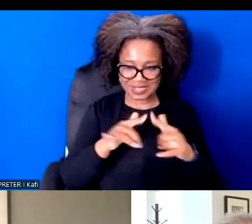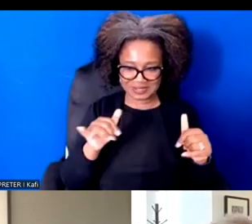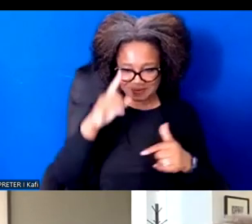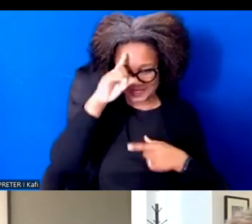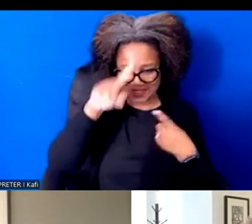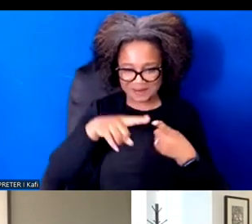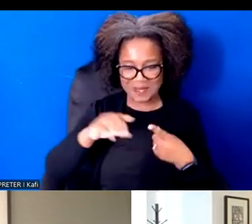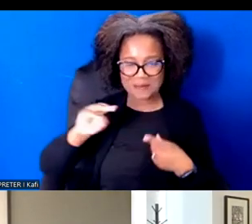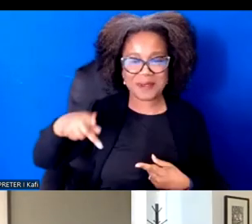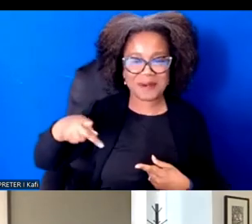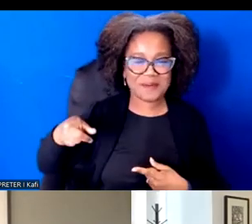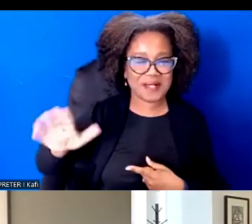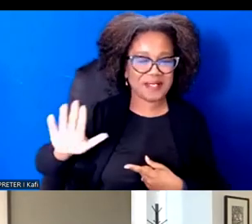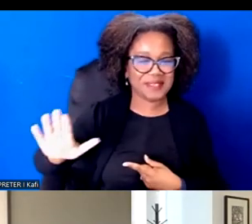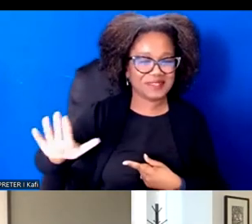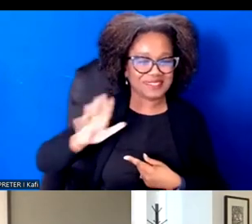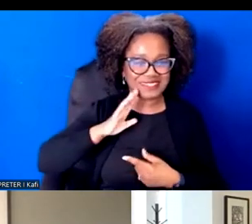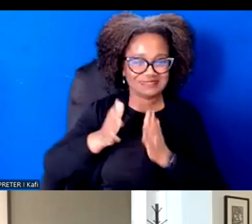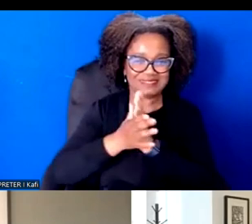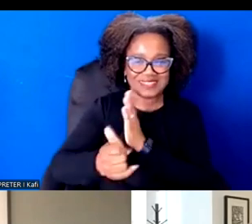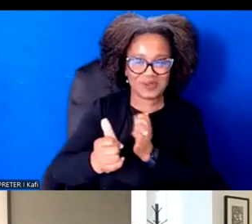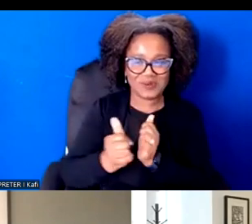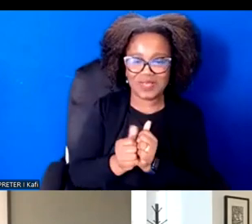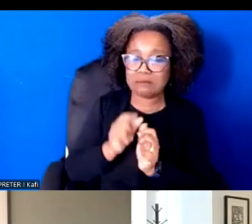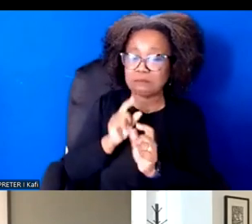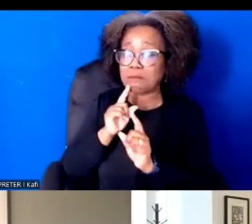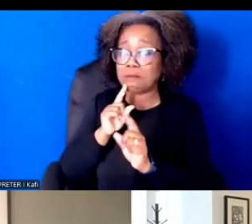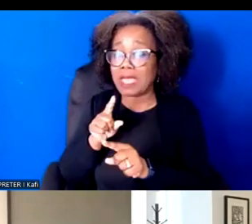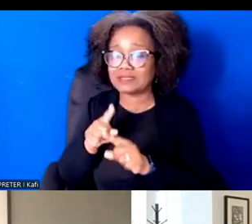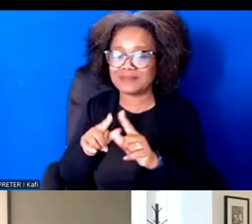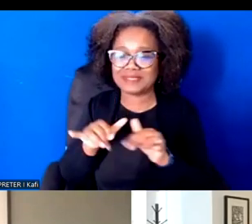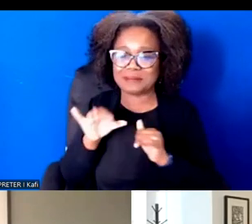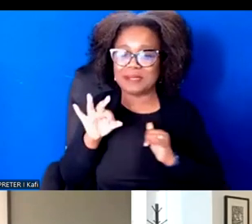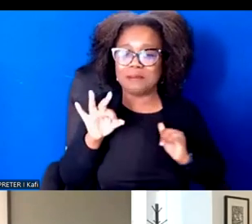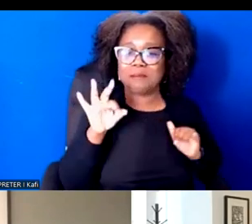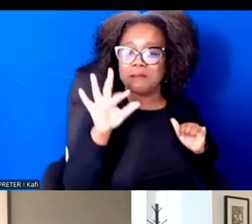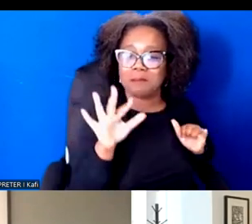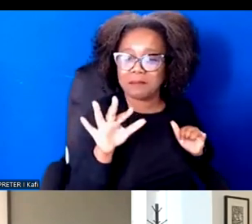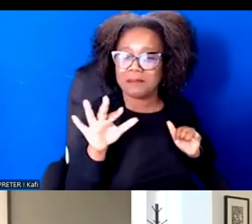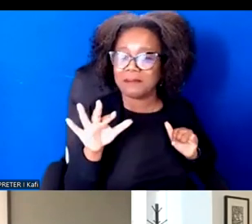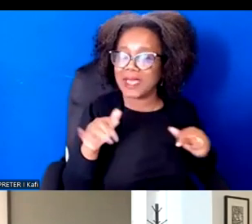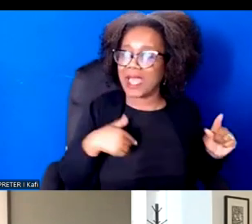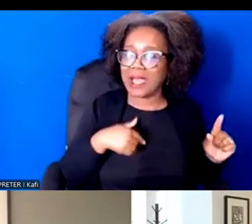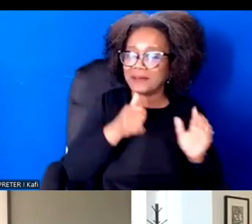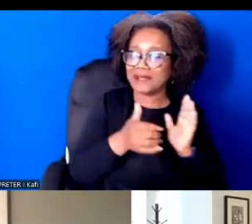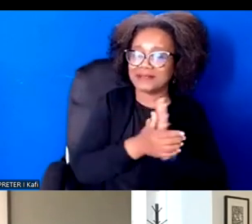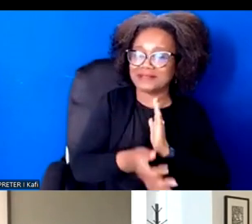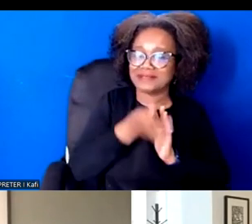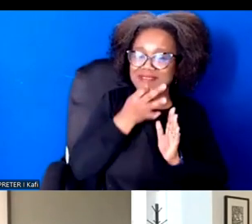But I am not my pastor, so I cannot do that. But I am thinking you could do that. What's on your heart?